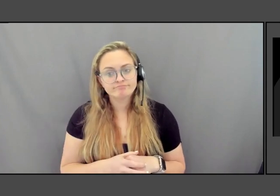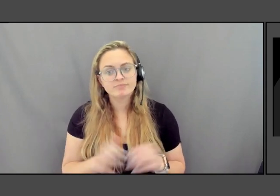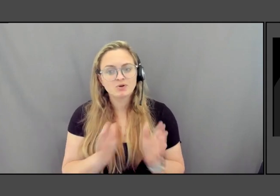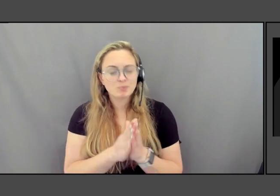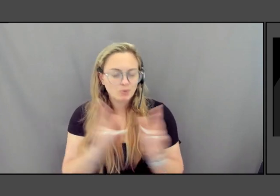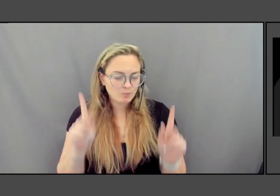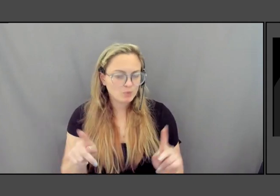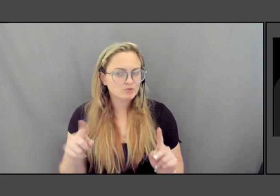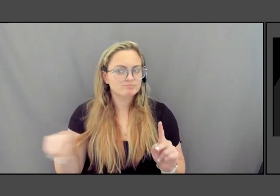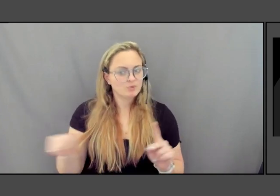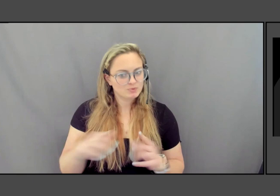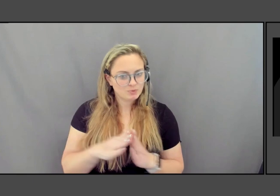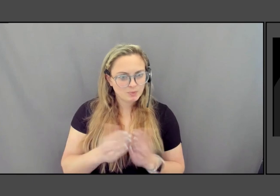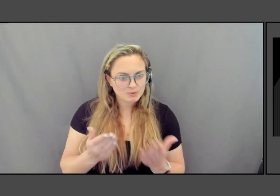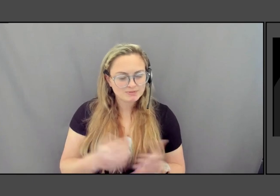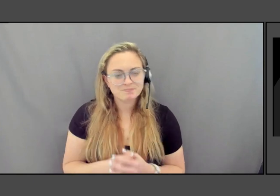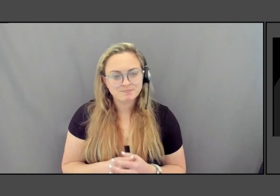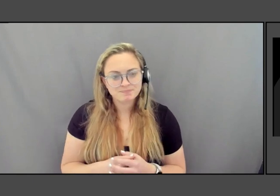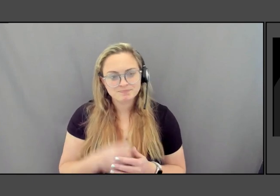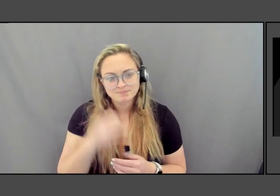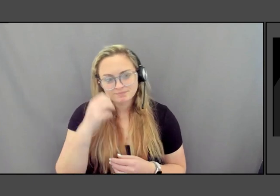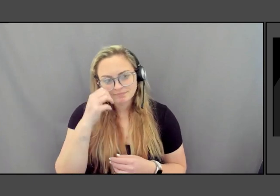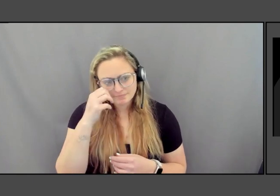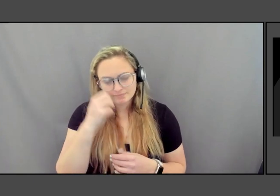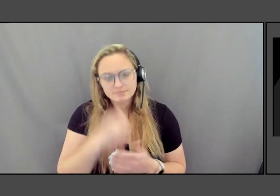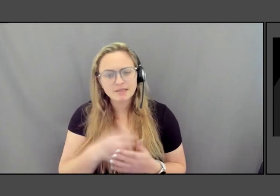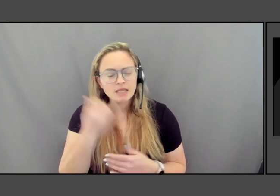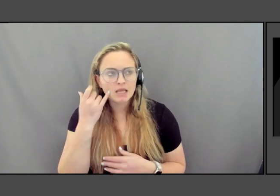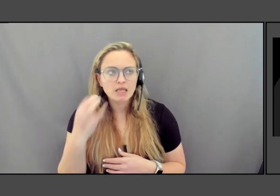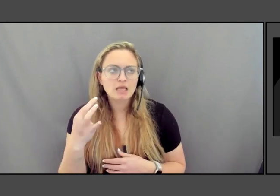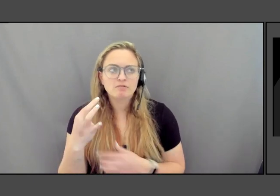If you could talk some about material